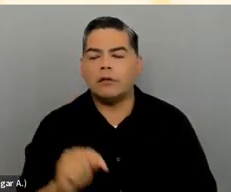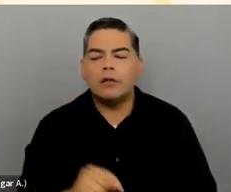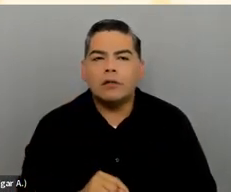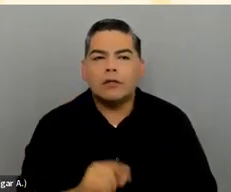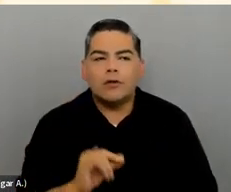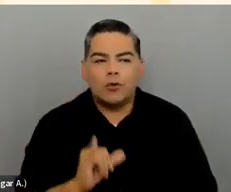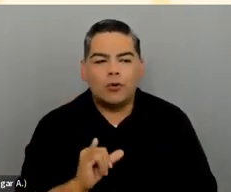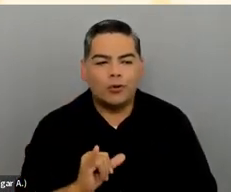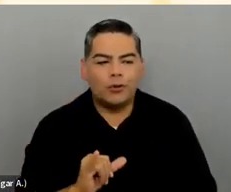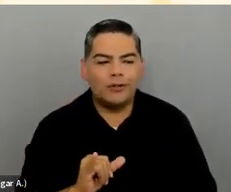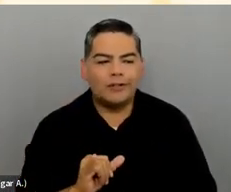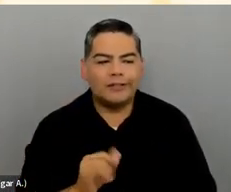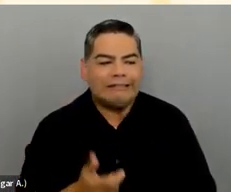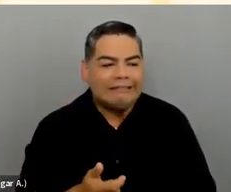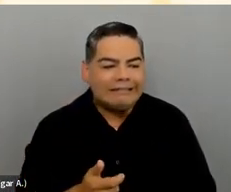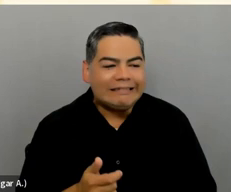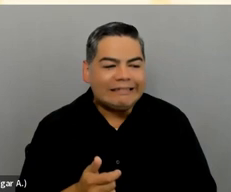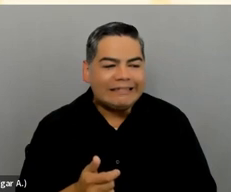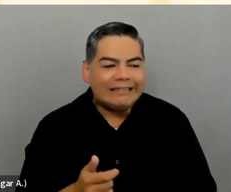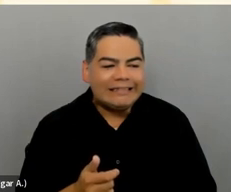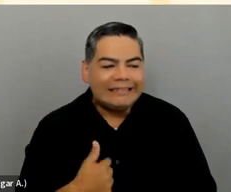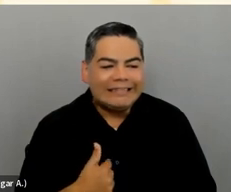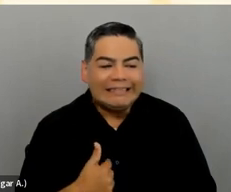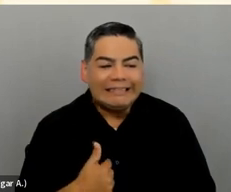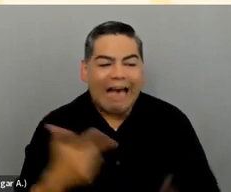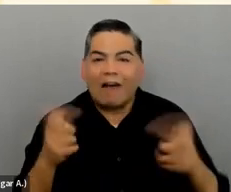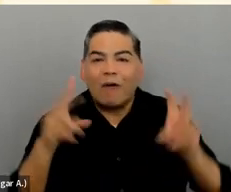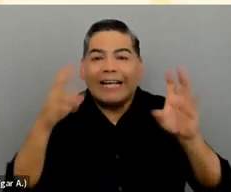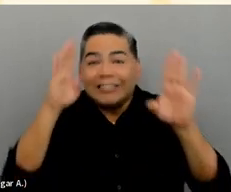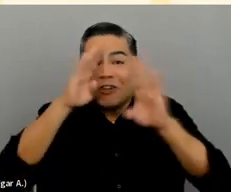OK, I don't want [chuckles] into trouble or get anybody else in trouble.